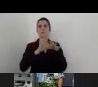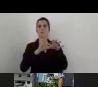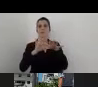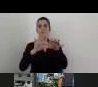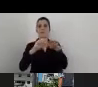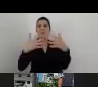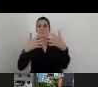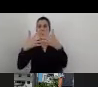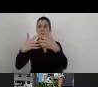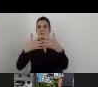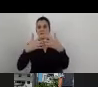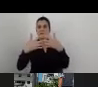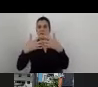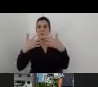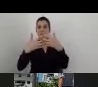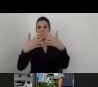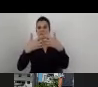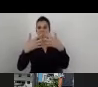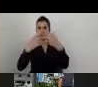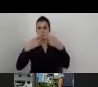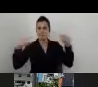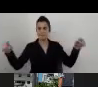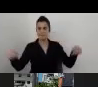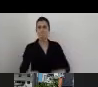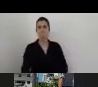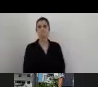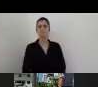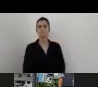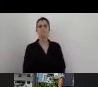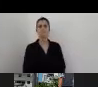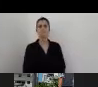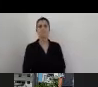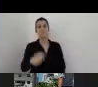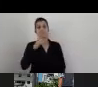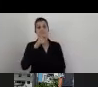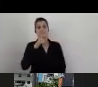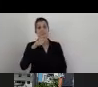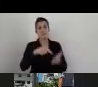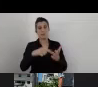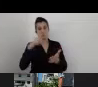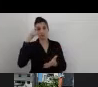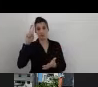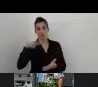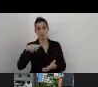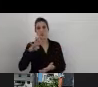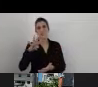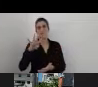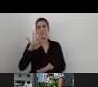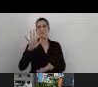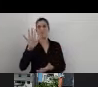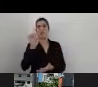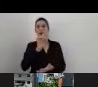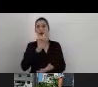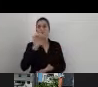In Brazil, just you have an idea, we have 45 million people with some kind of disabilities.